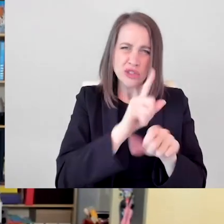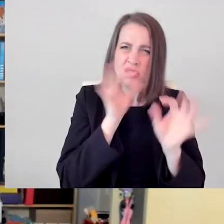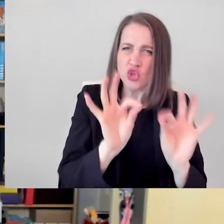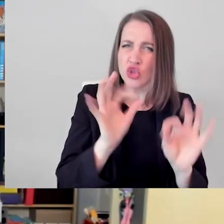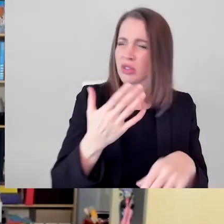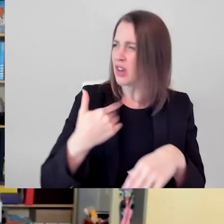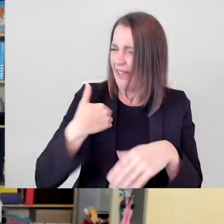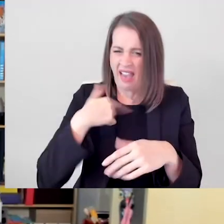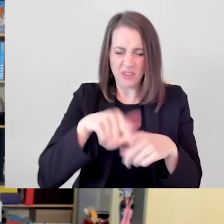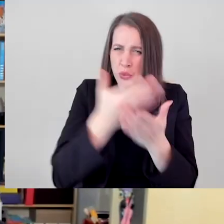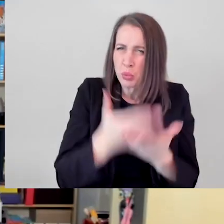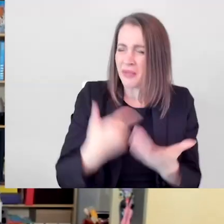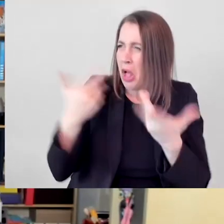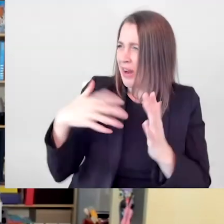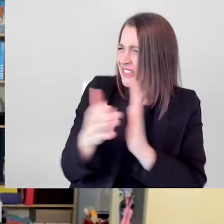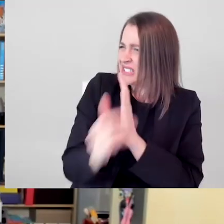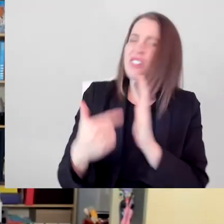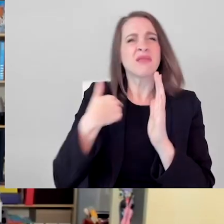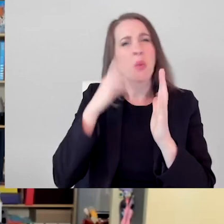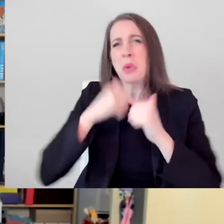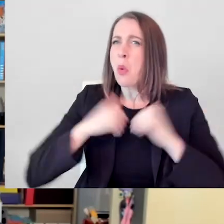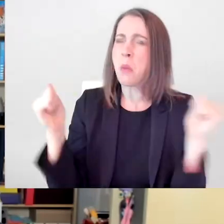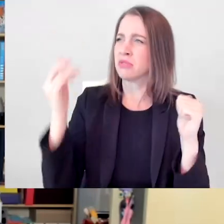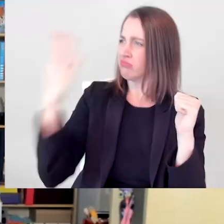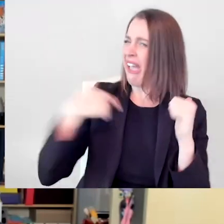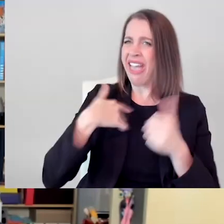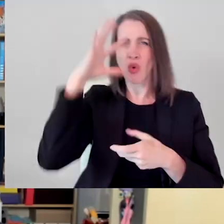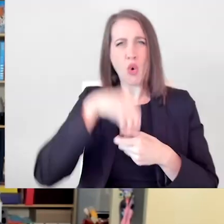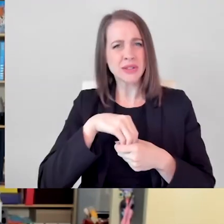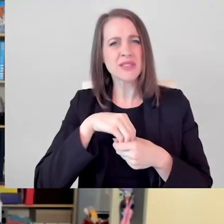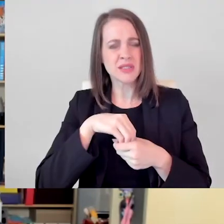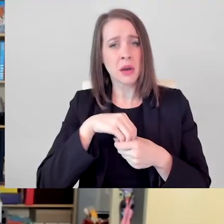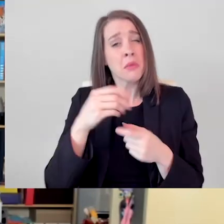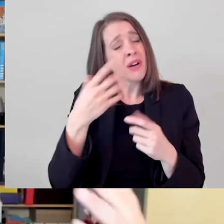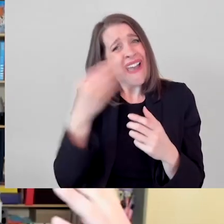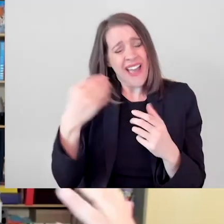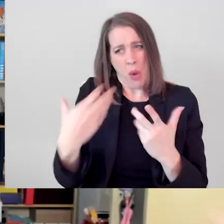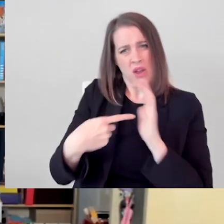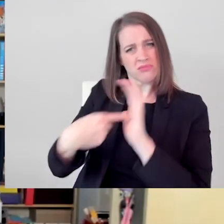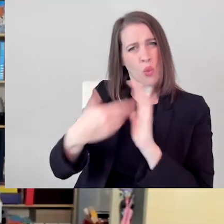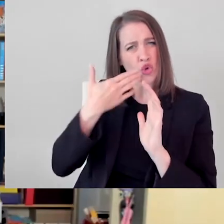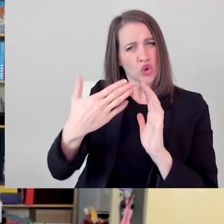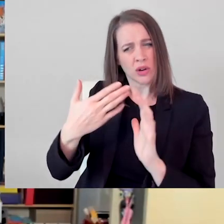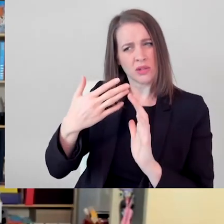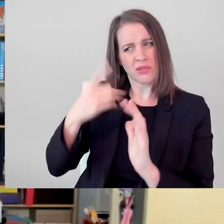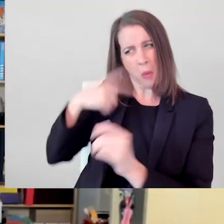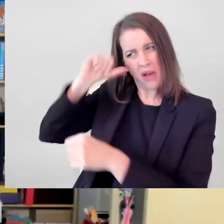I think what I do speaks for itself. I'm going to be super open about my diagnosis. And I wanted to be a really good example for my son